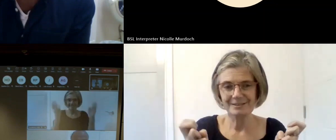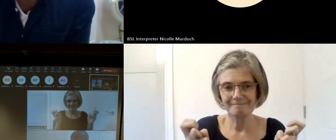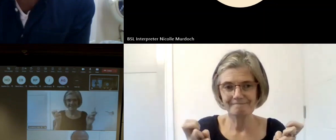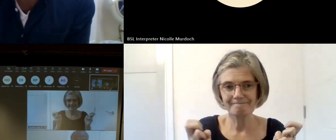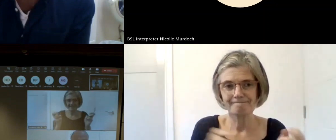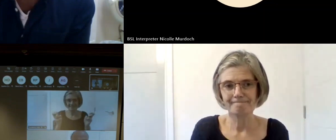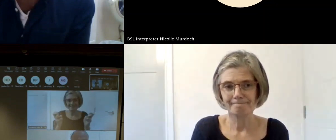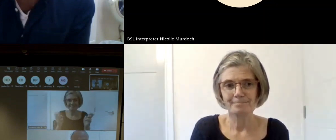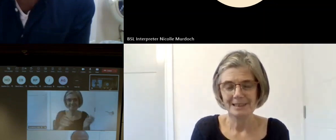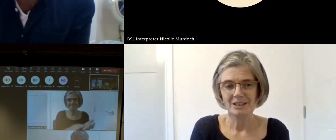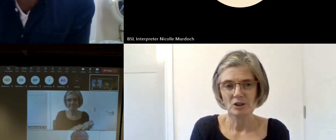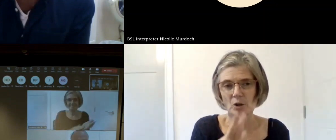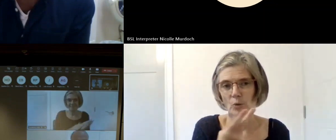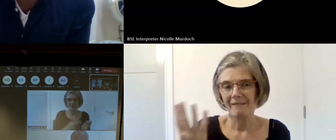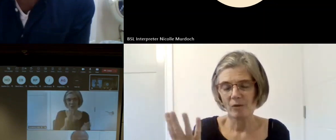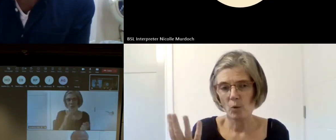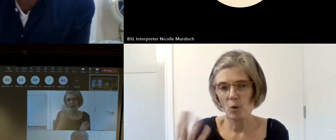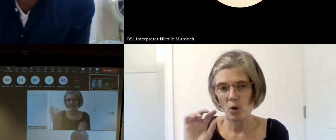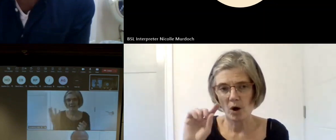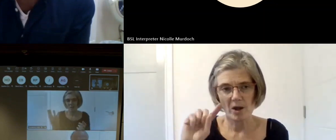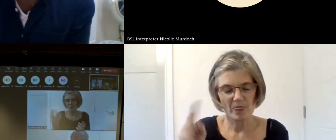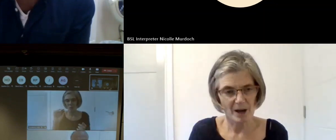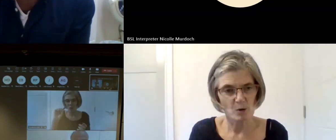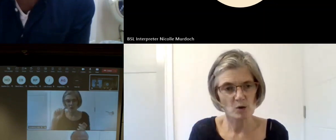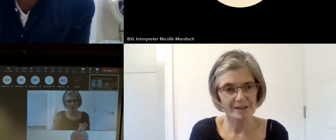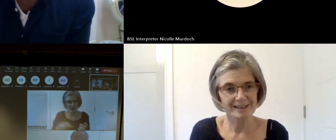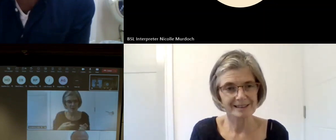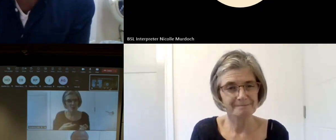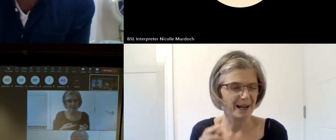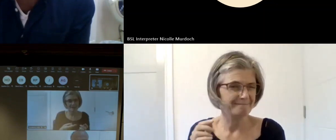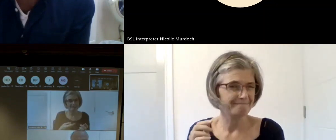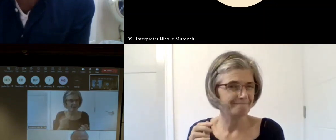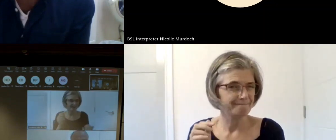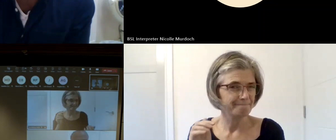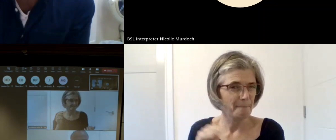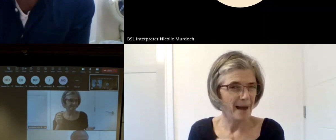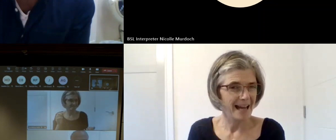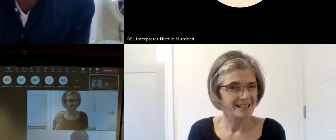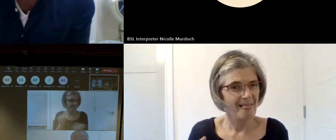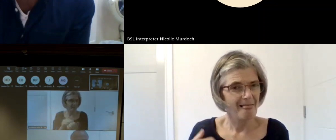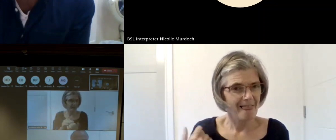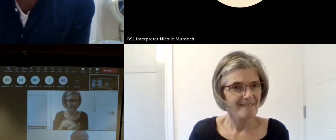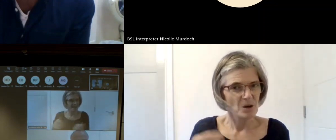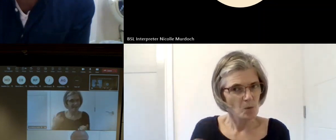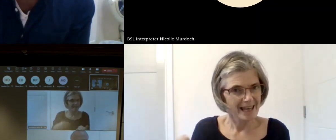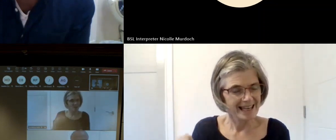to living wage real living wages the only people who might be able to afford those those kind of